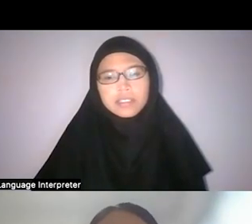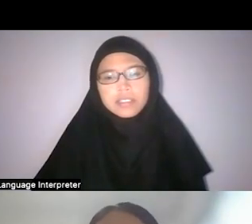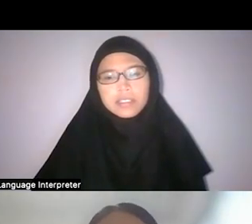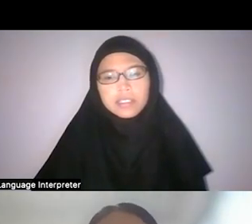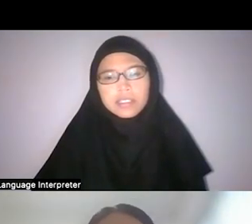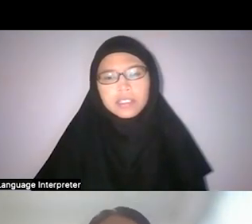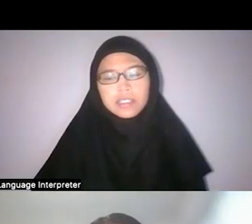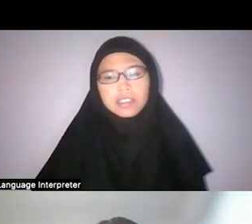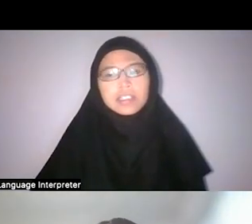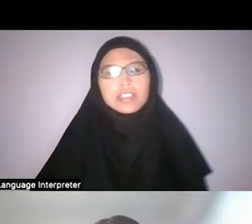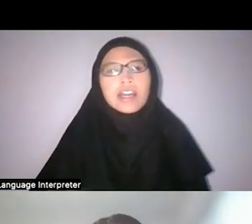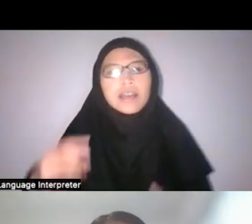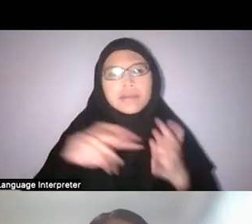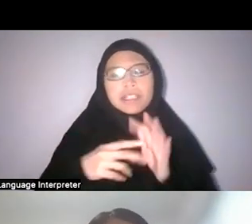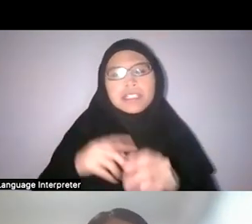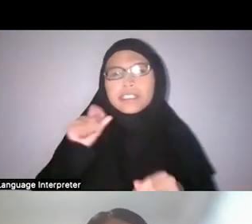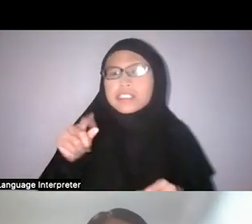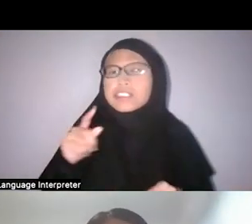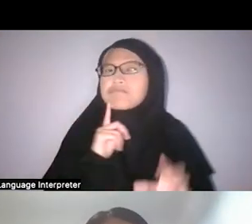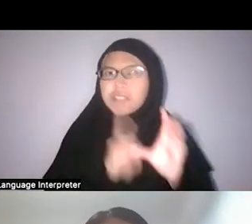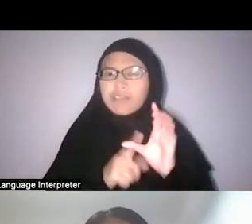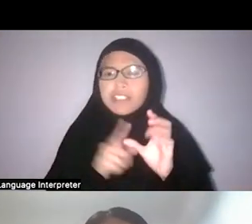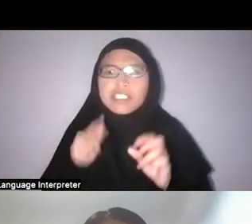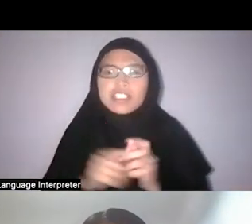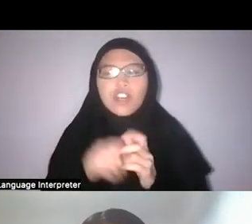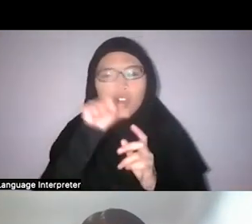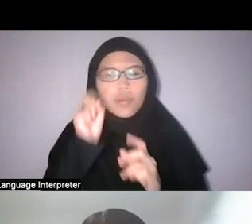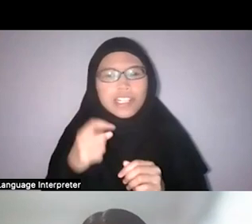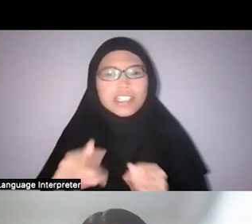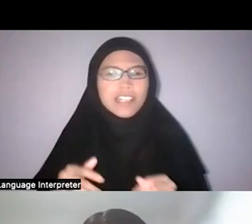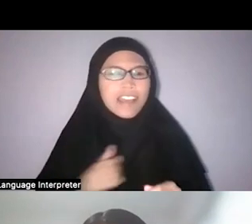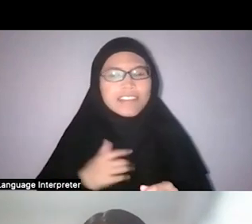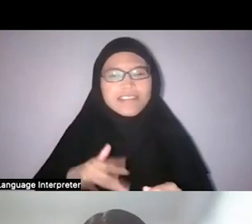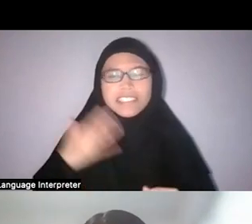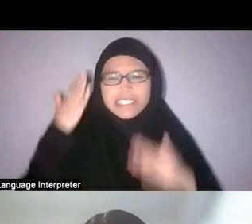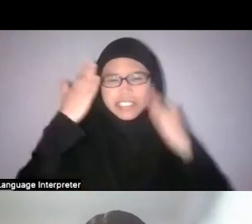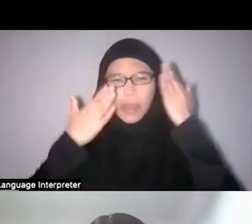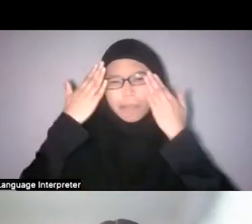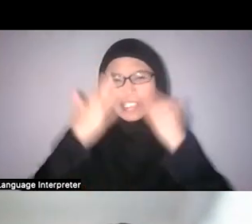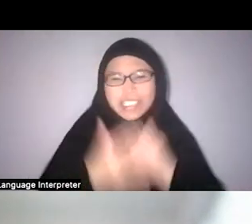Yeah. This is definitely a question that really troubled me while I was writing about orchids.